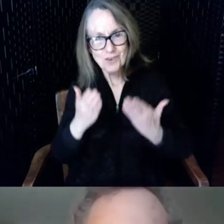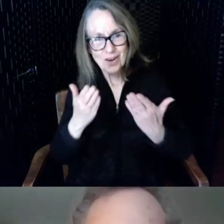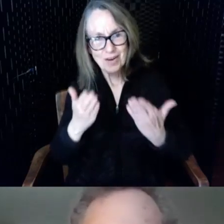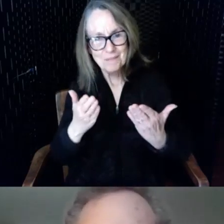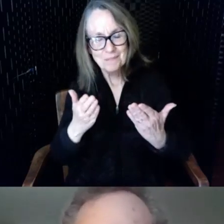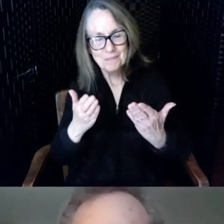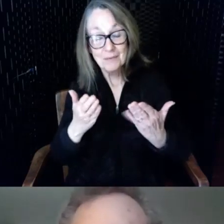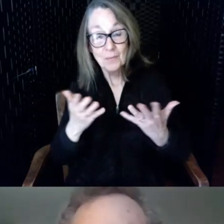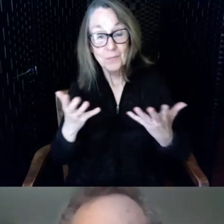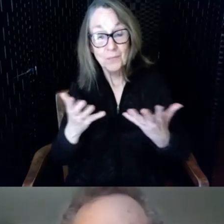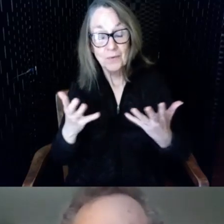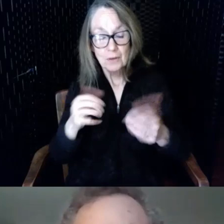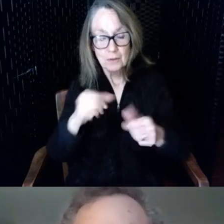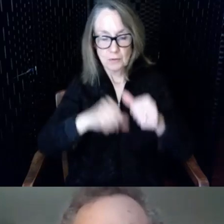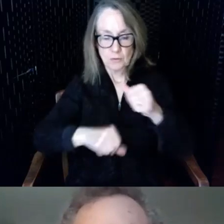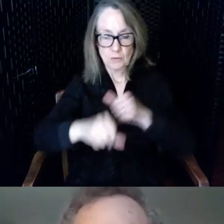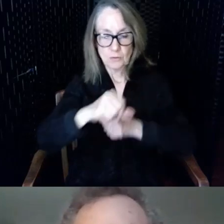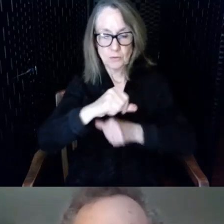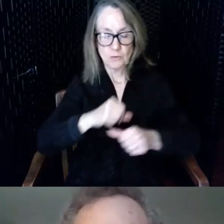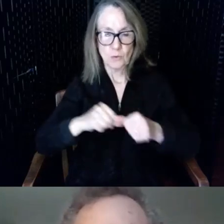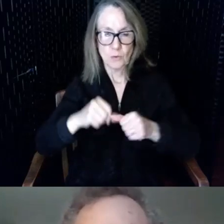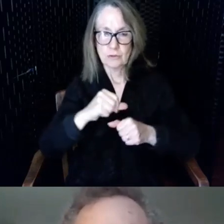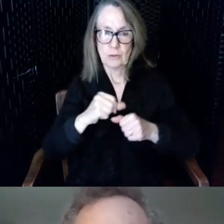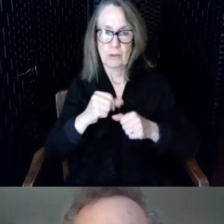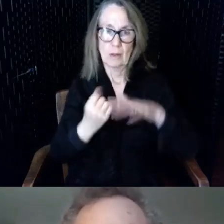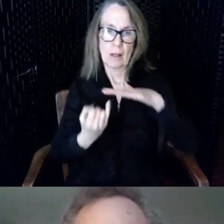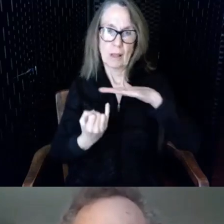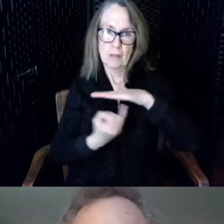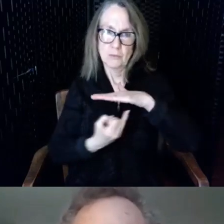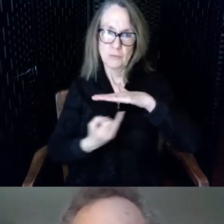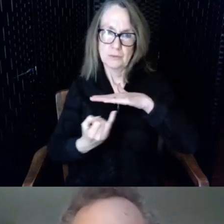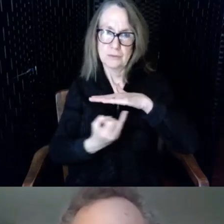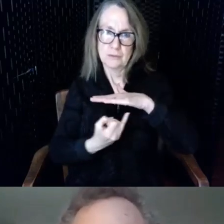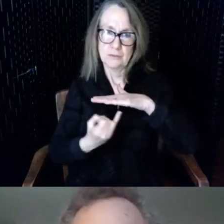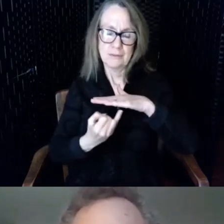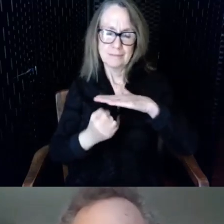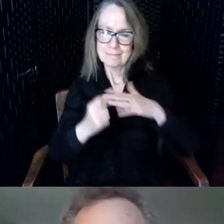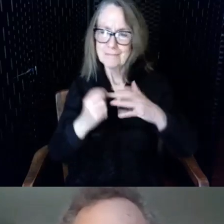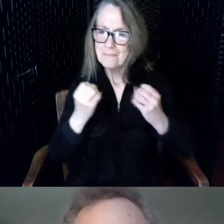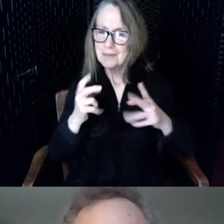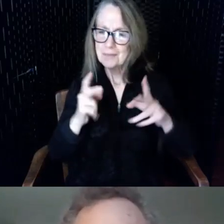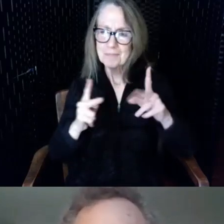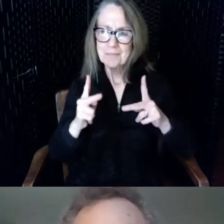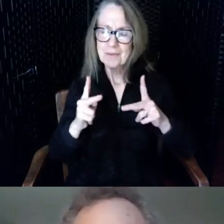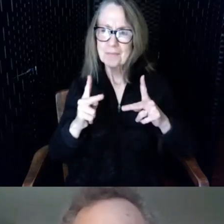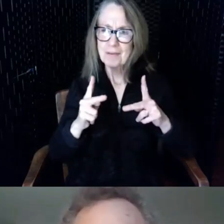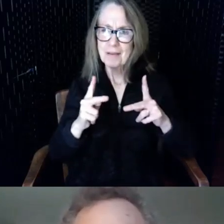social isolation that some of these folks had left exercise classes they